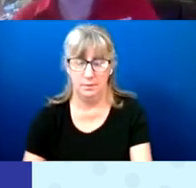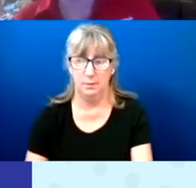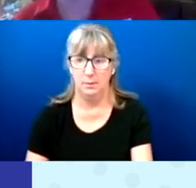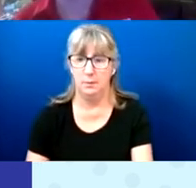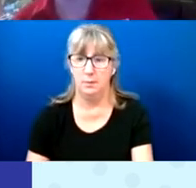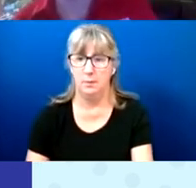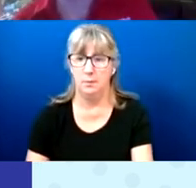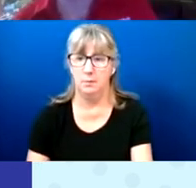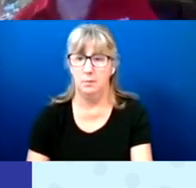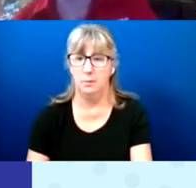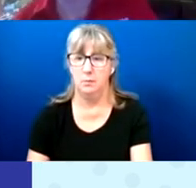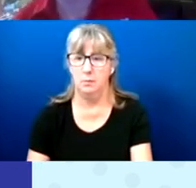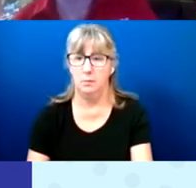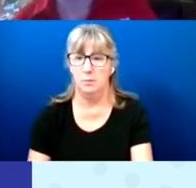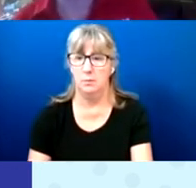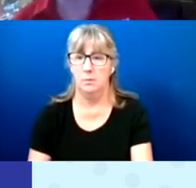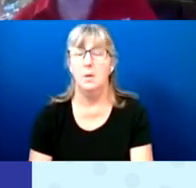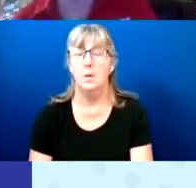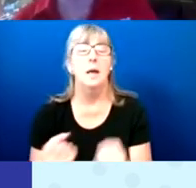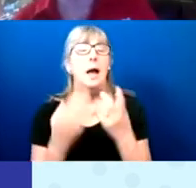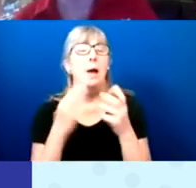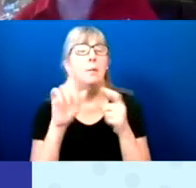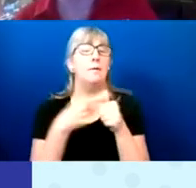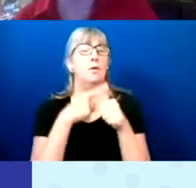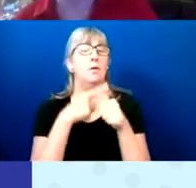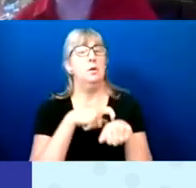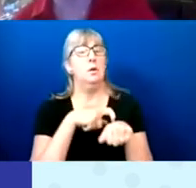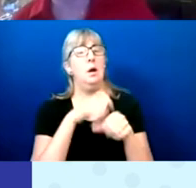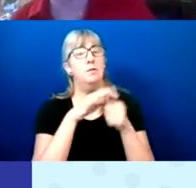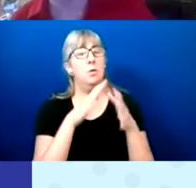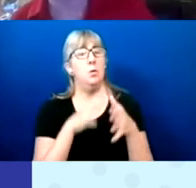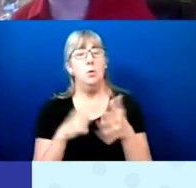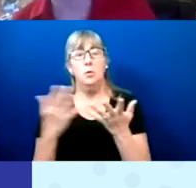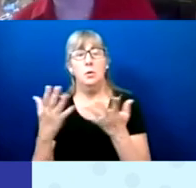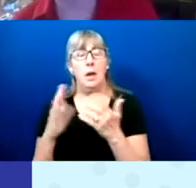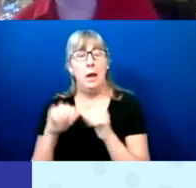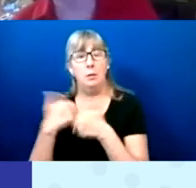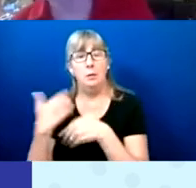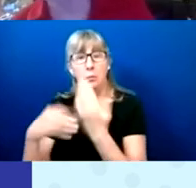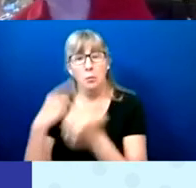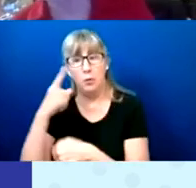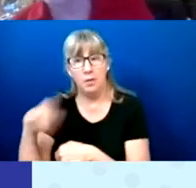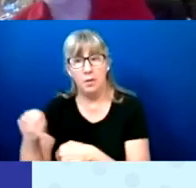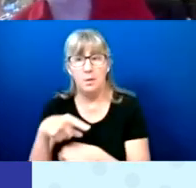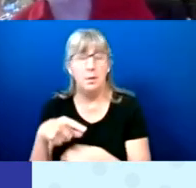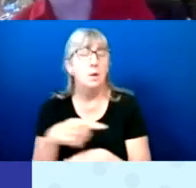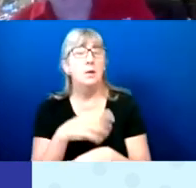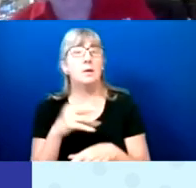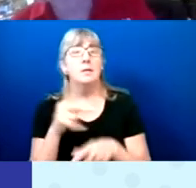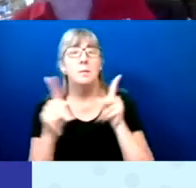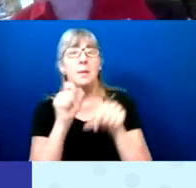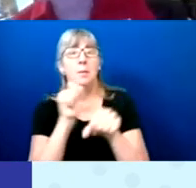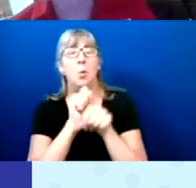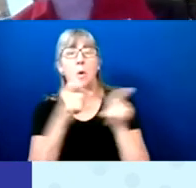Was the poll-workers, the ways the poll-worker did or did not support voters?